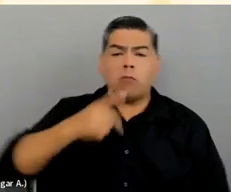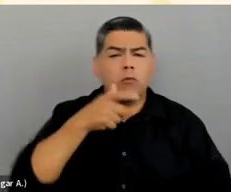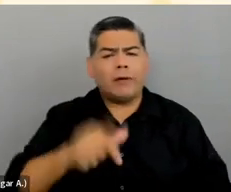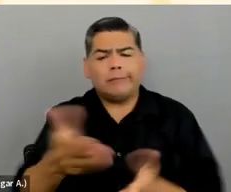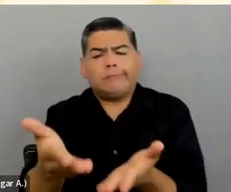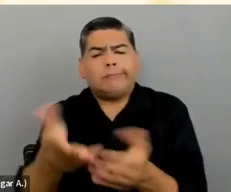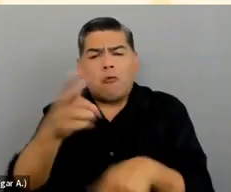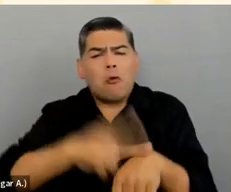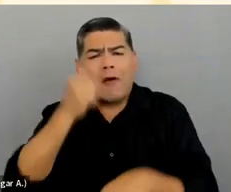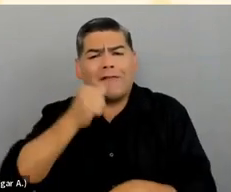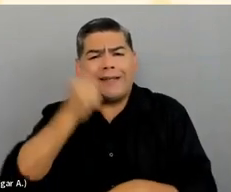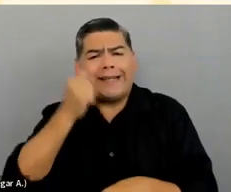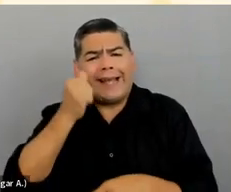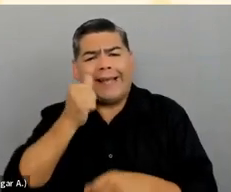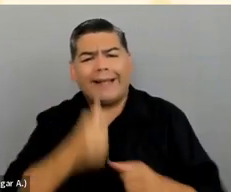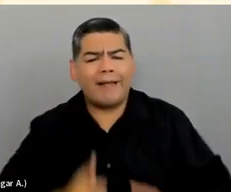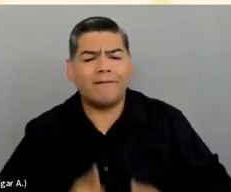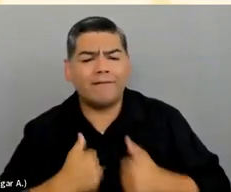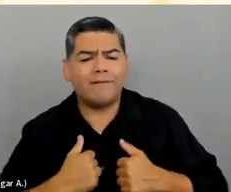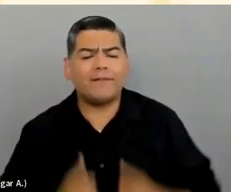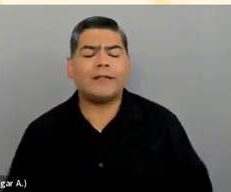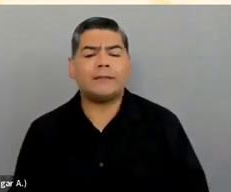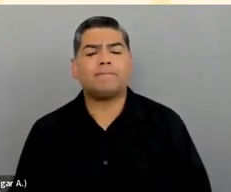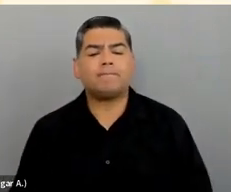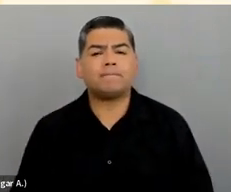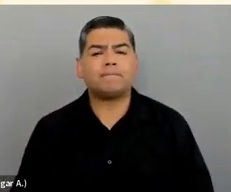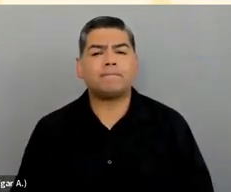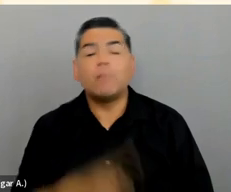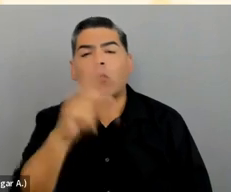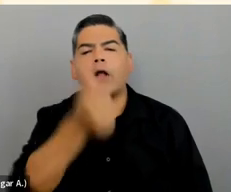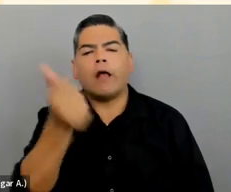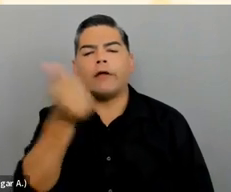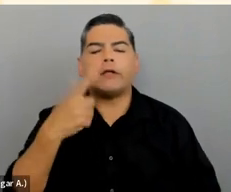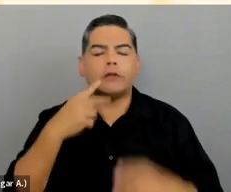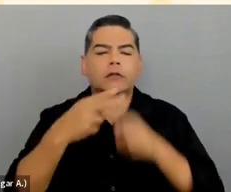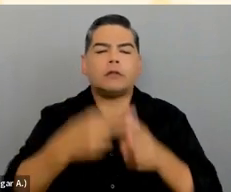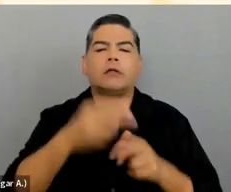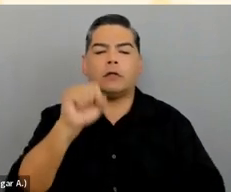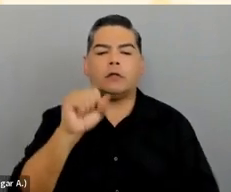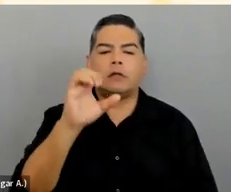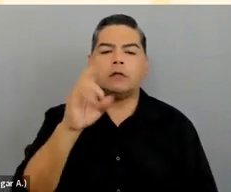of the Scully Effect. There was a television show back in the day called The X-Files.